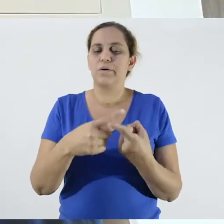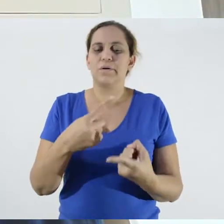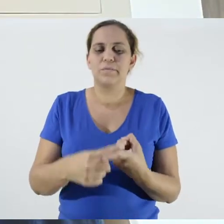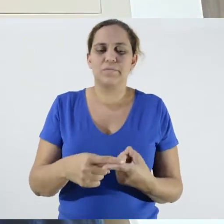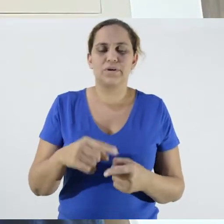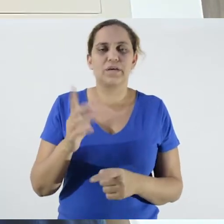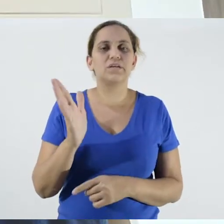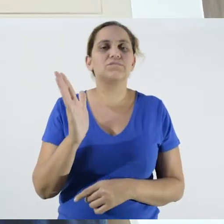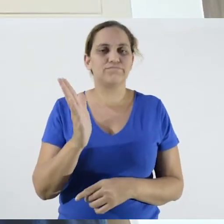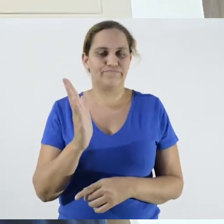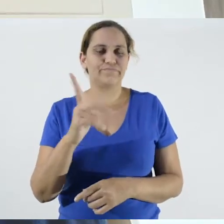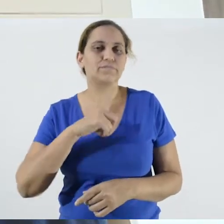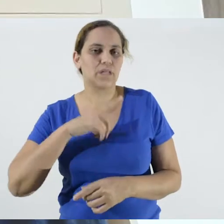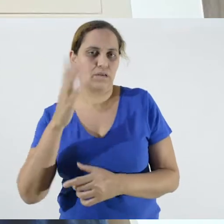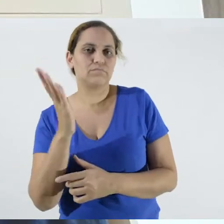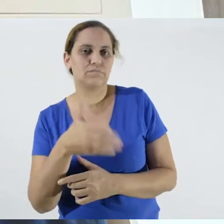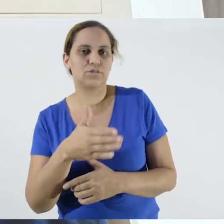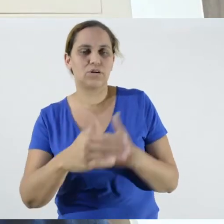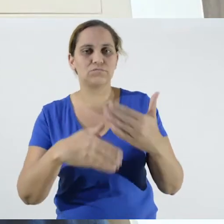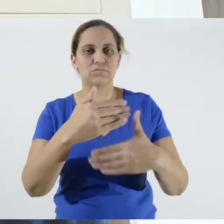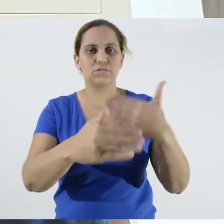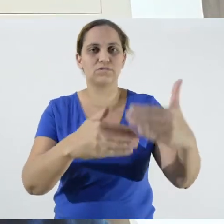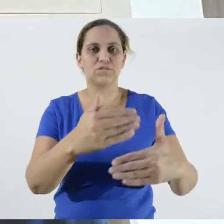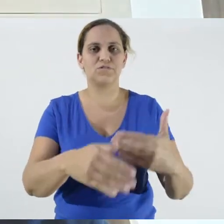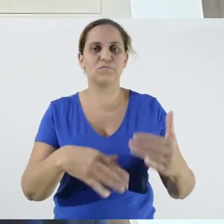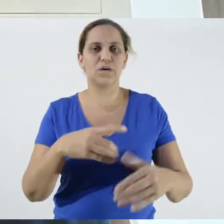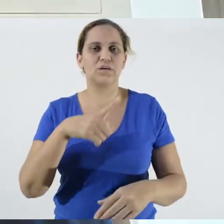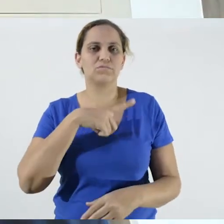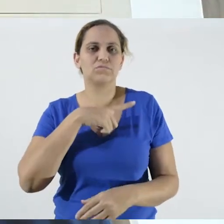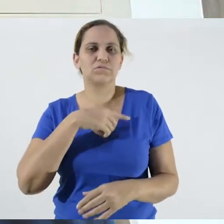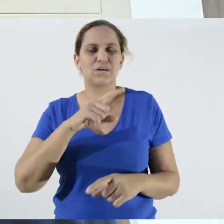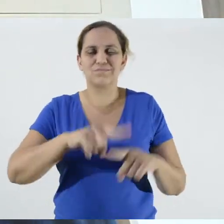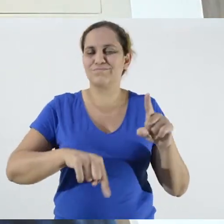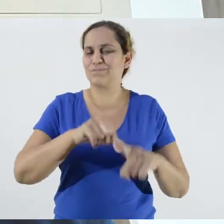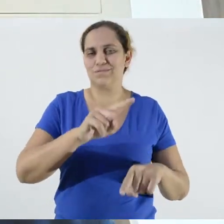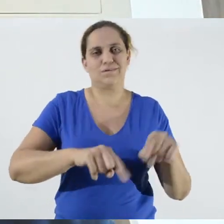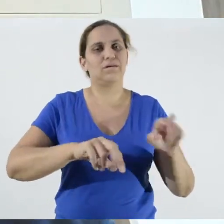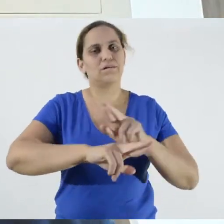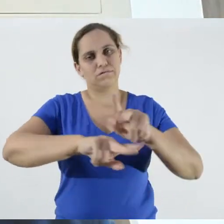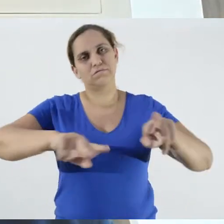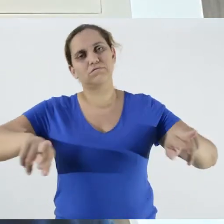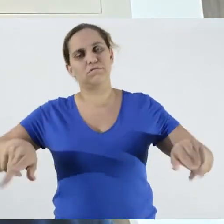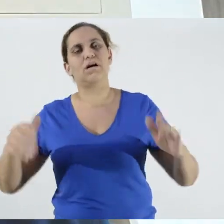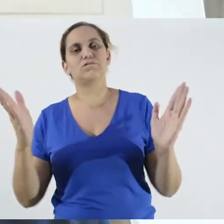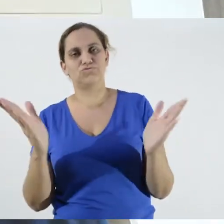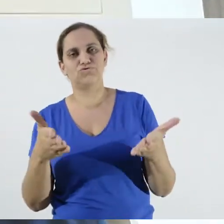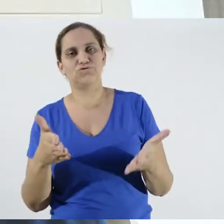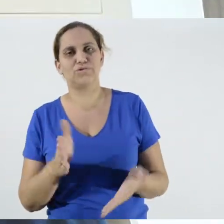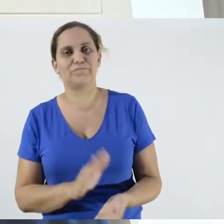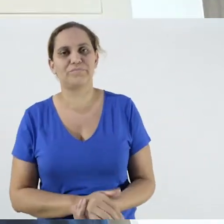been developing or already have a lot of material about it, these